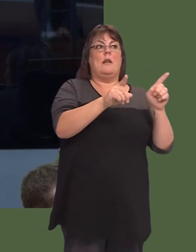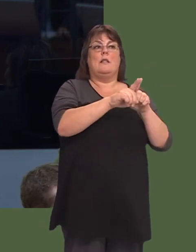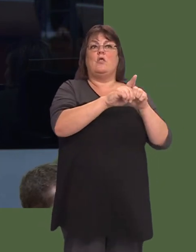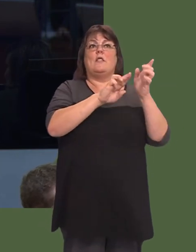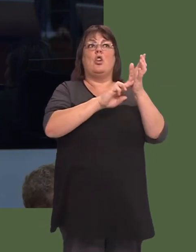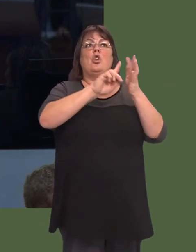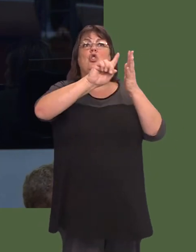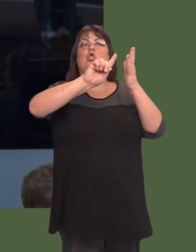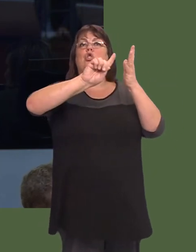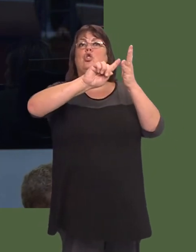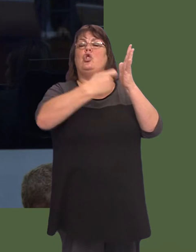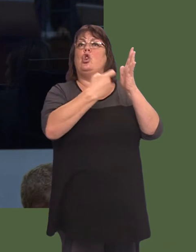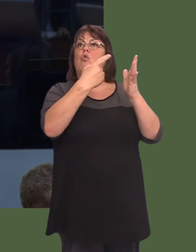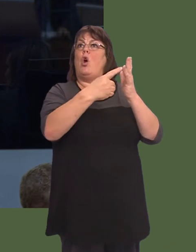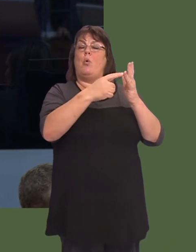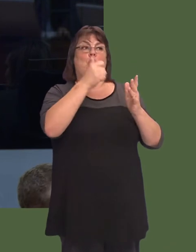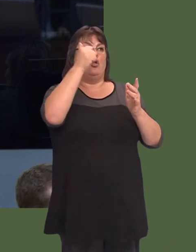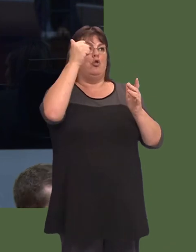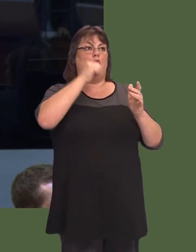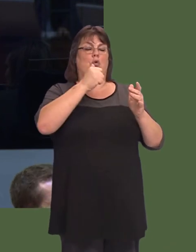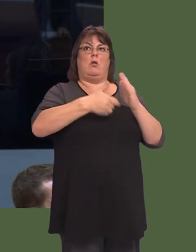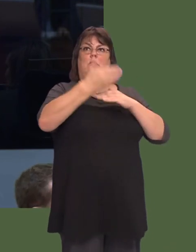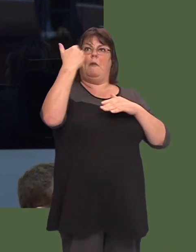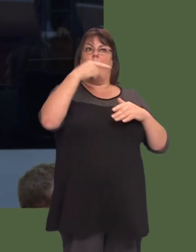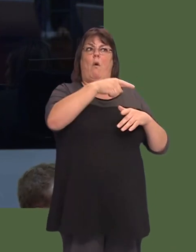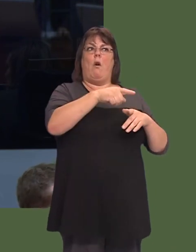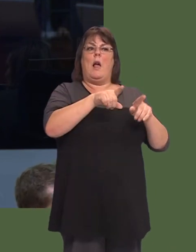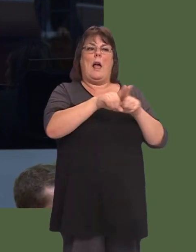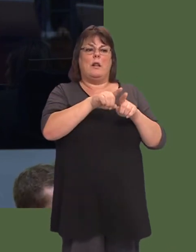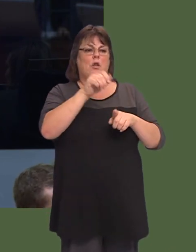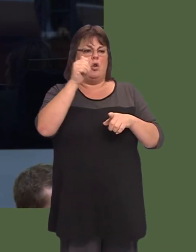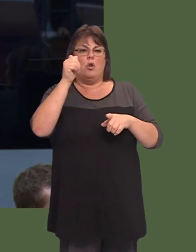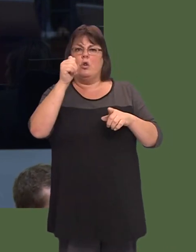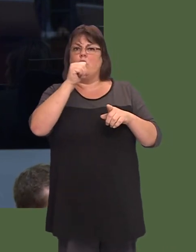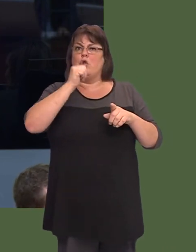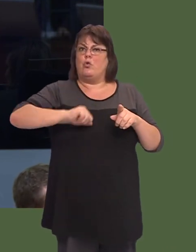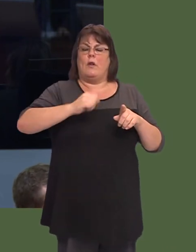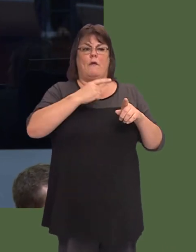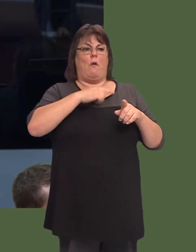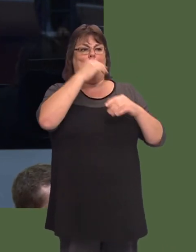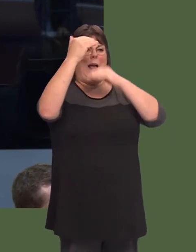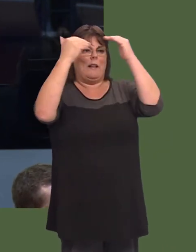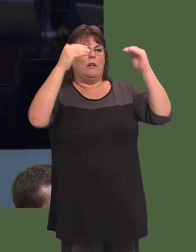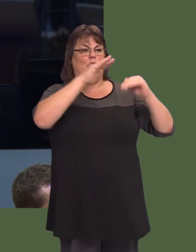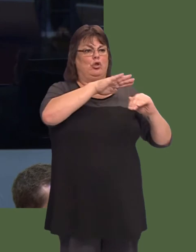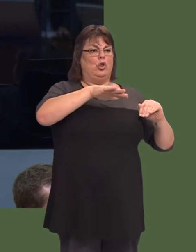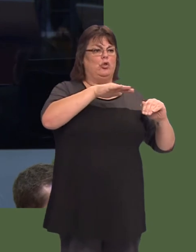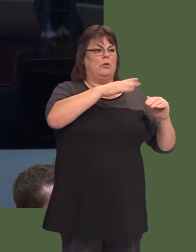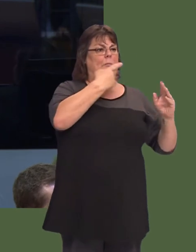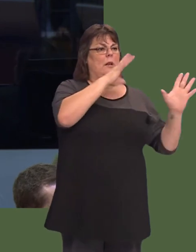rai blynyddoedd yn Ùlóniwrolawdriniaeth i blant a niwrolawdriniaeth i oedolion wedi mynd o Abertawe i Gaerdydd.